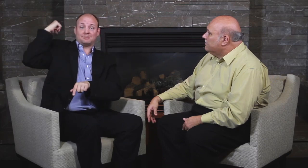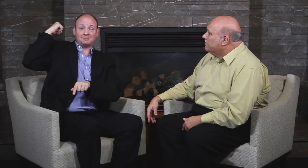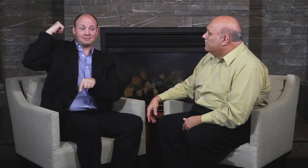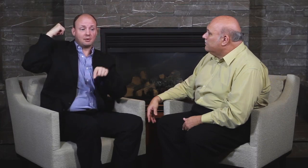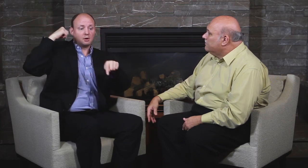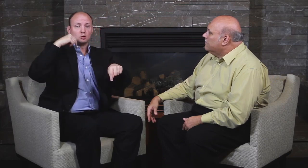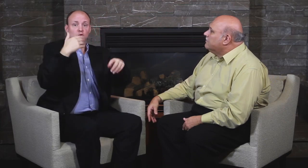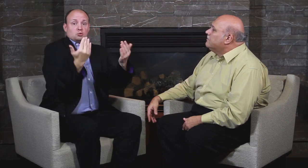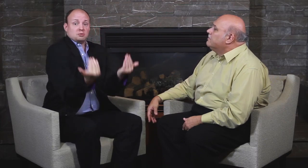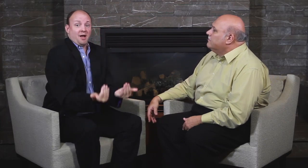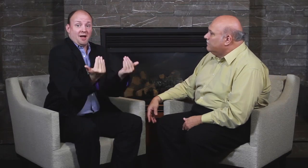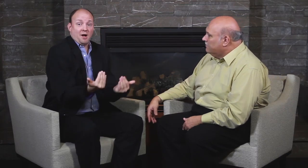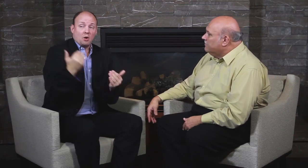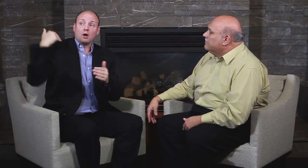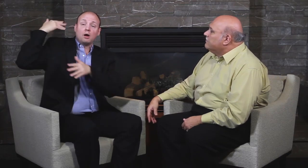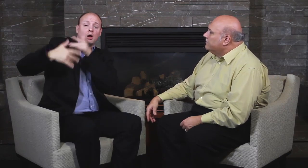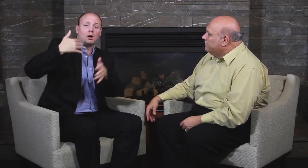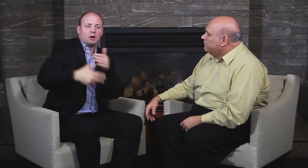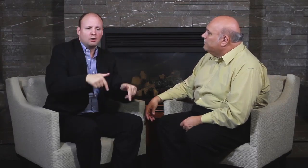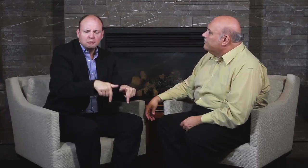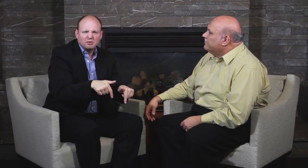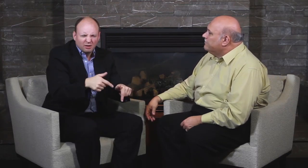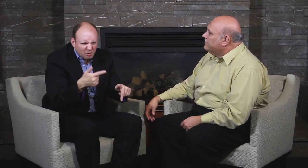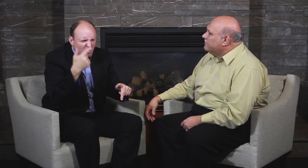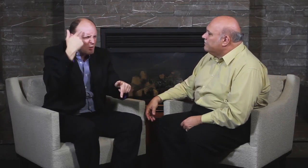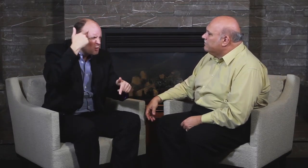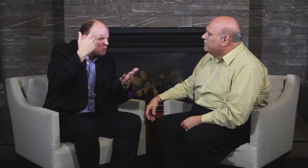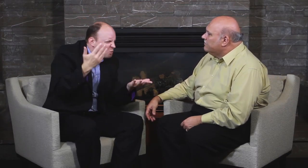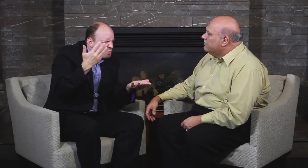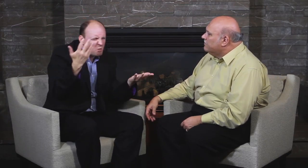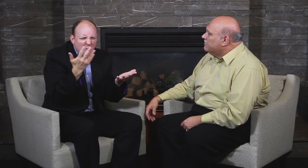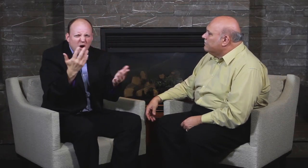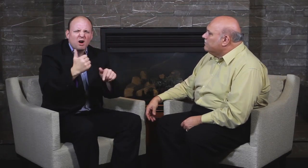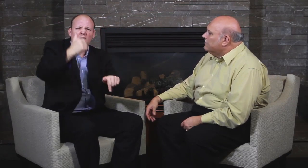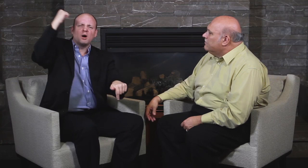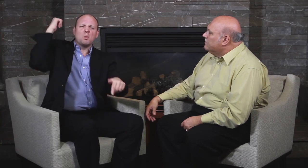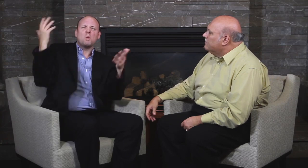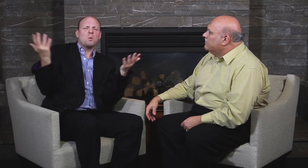about what happened in the past that lead